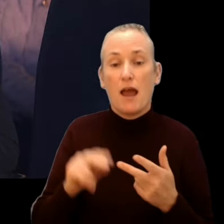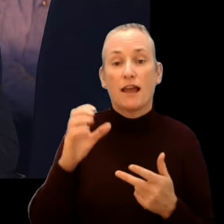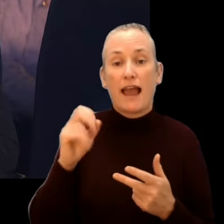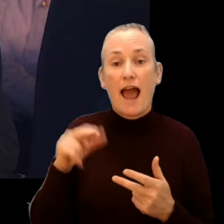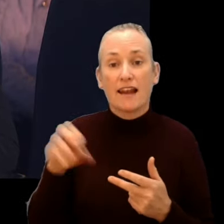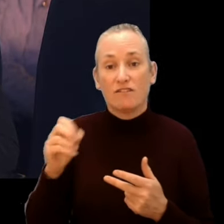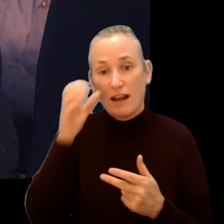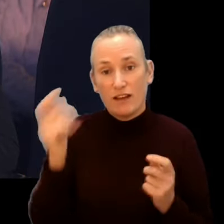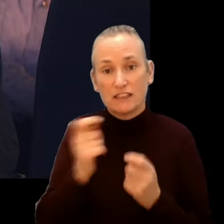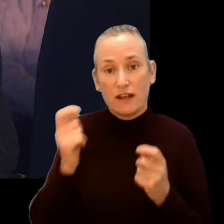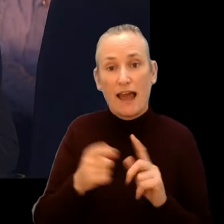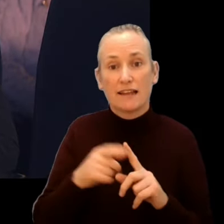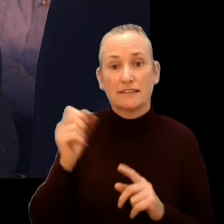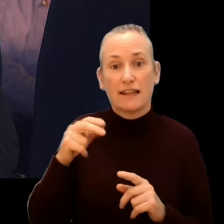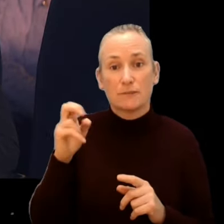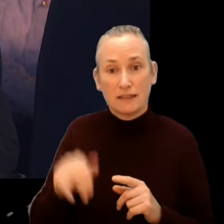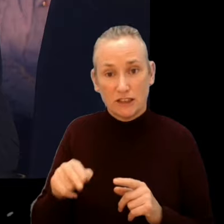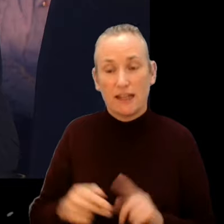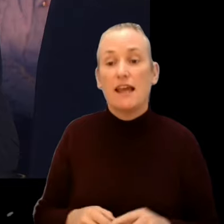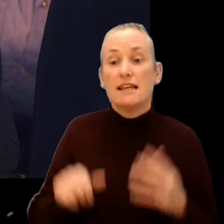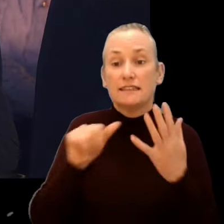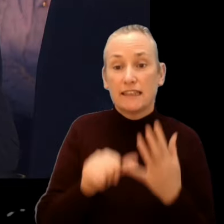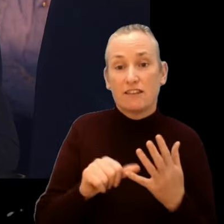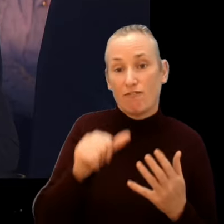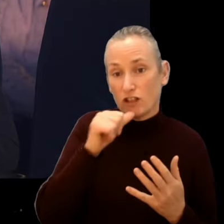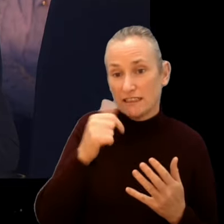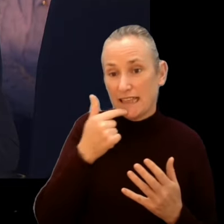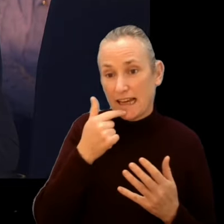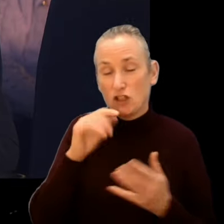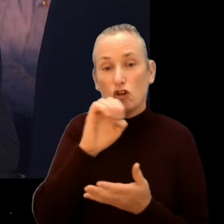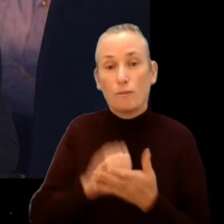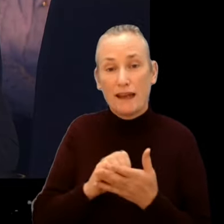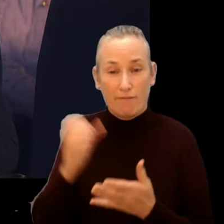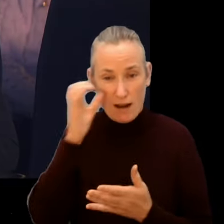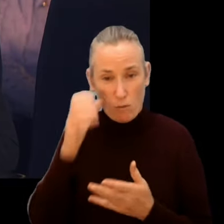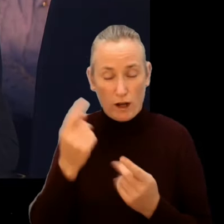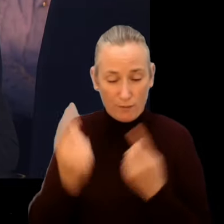Six first and second European features will compete for Spirit of the Festival Award,